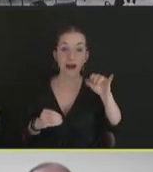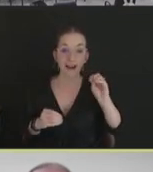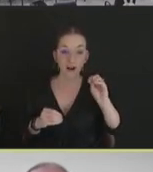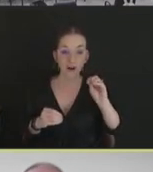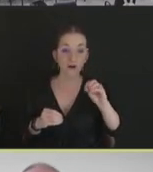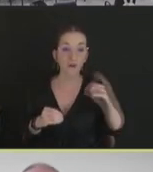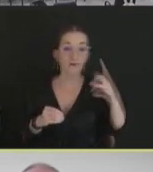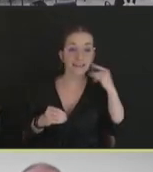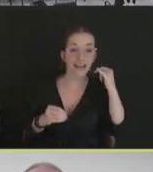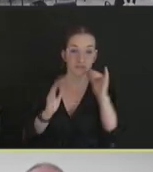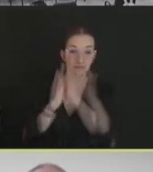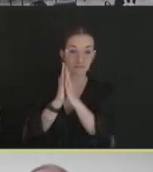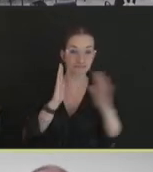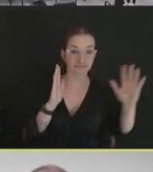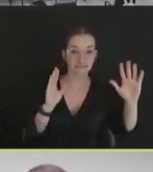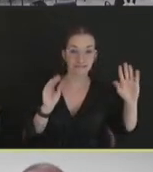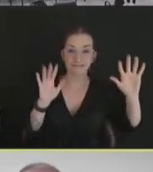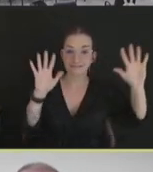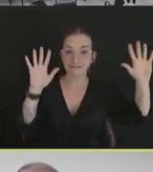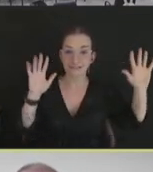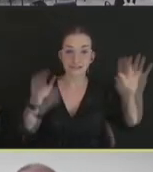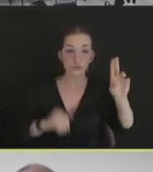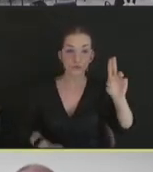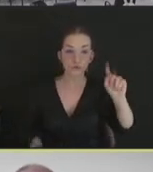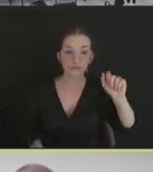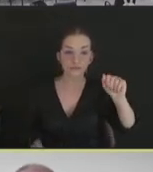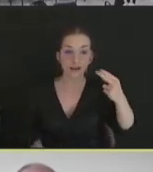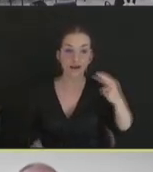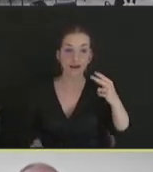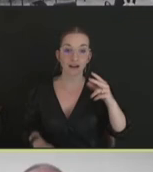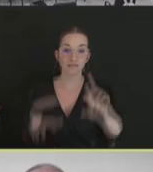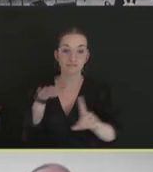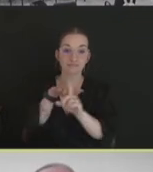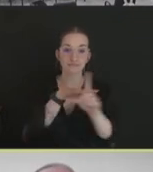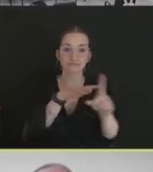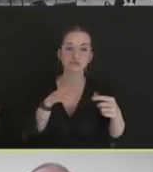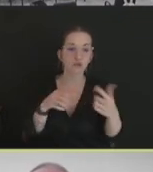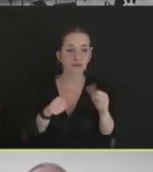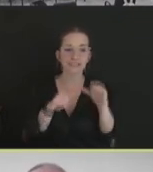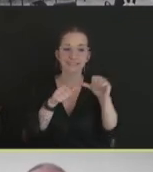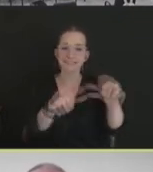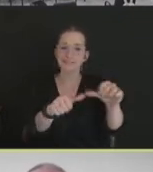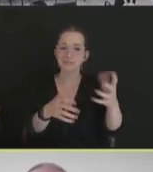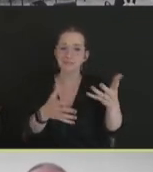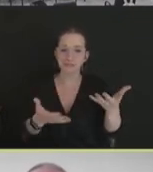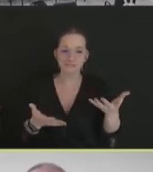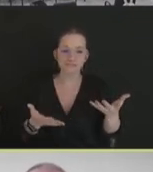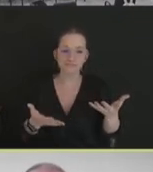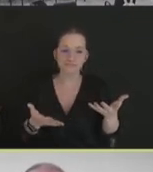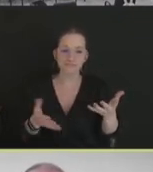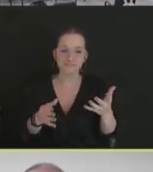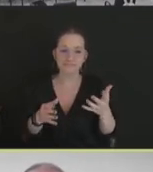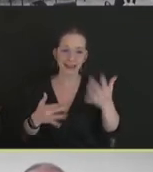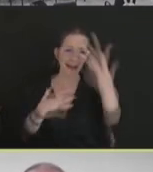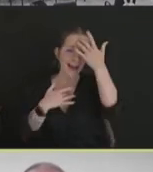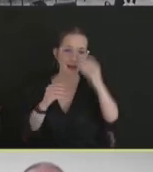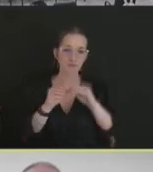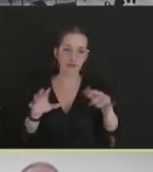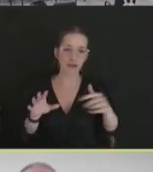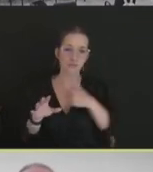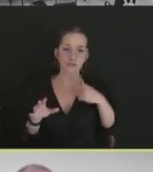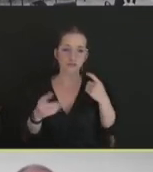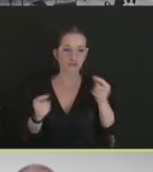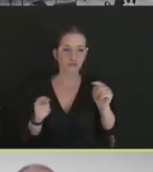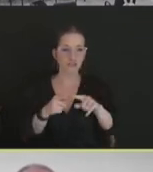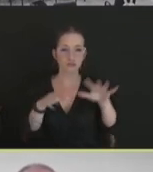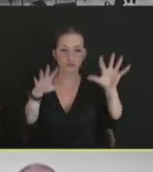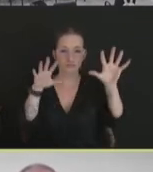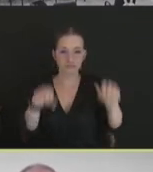Utah. So it continues to be an ongoing outbreak that we are trying to control. Next slide, please.